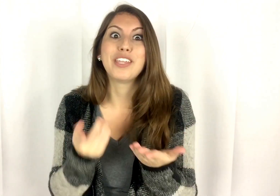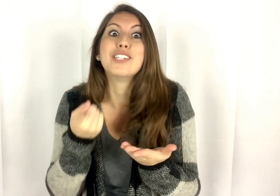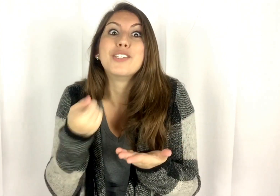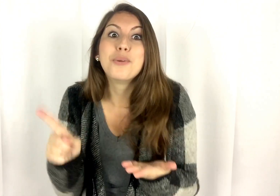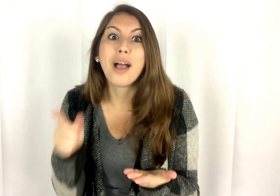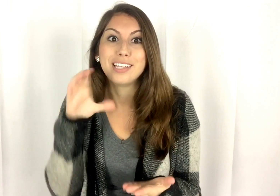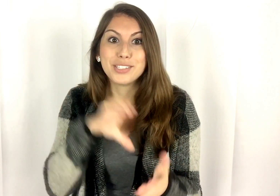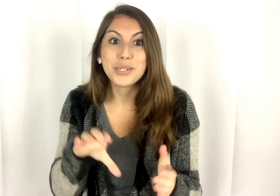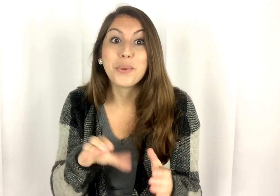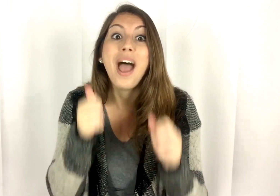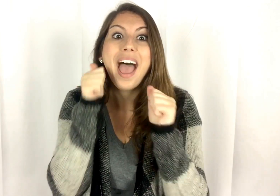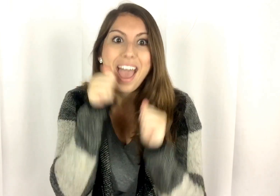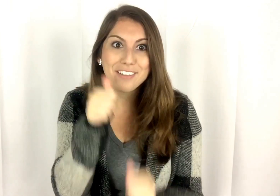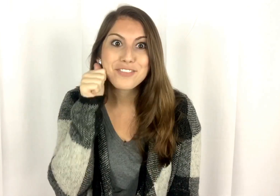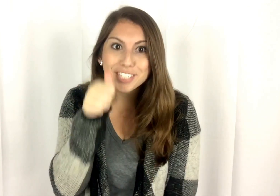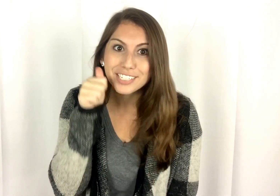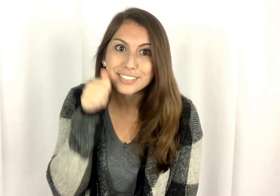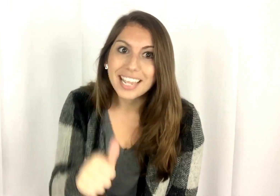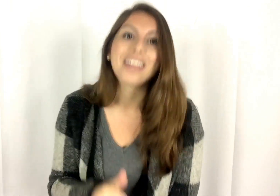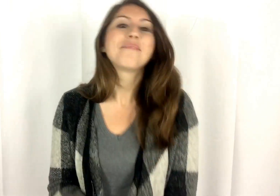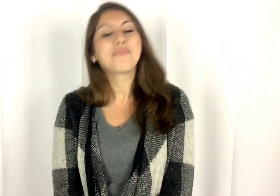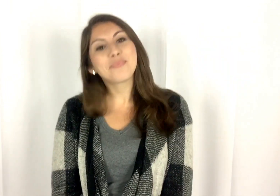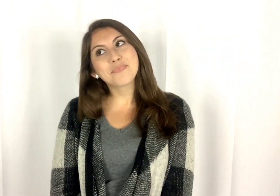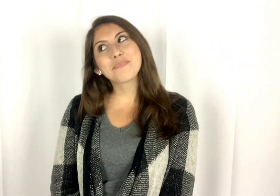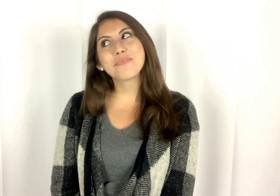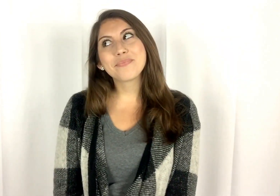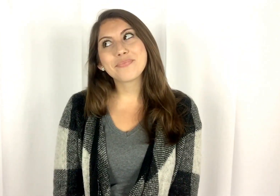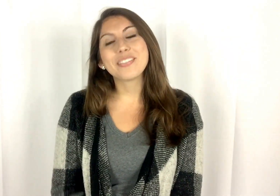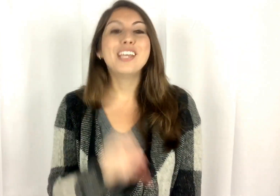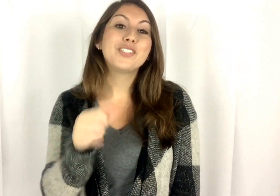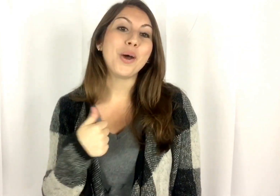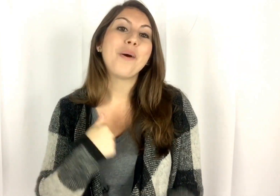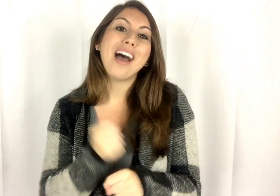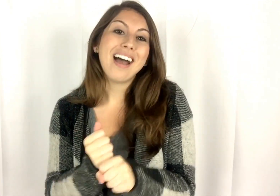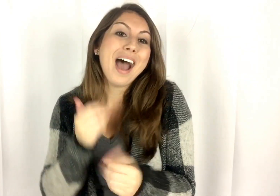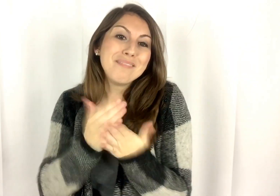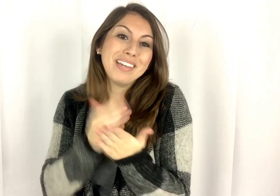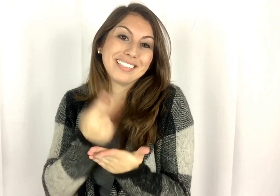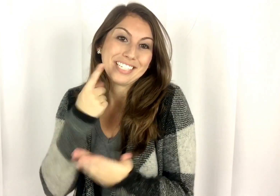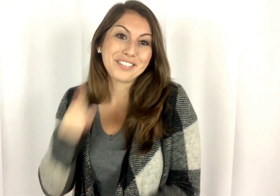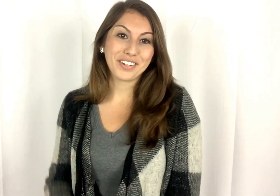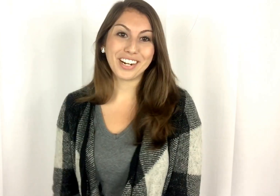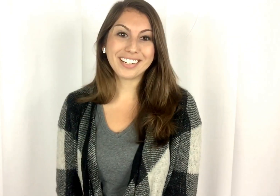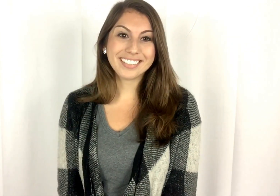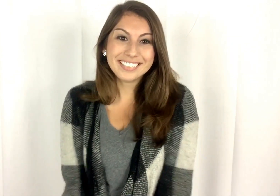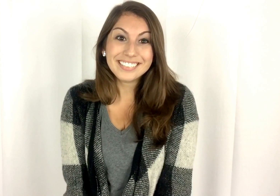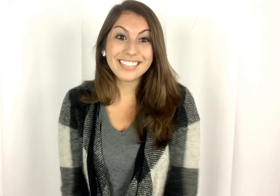things you guys do every single day?" So, I made a list for her...